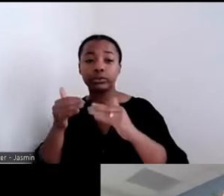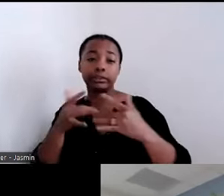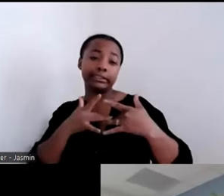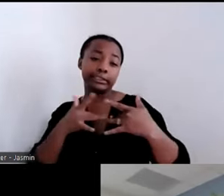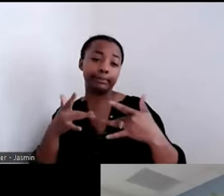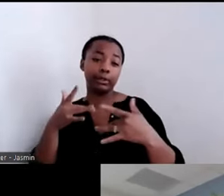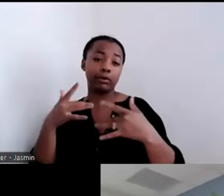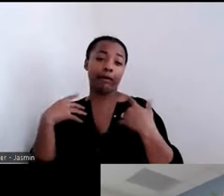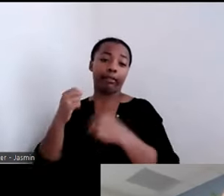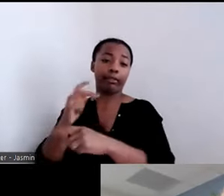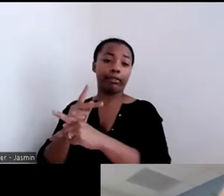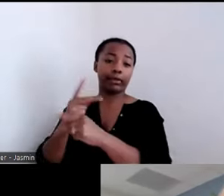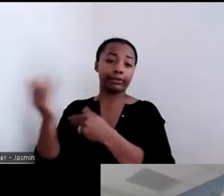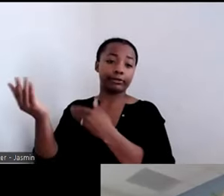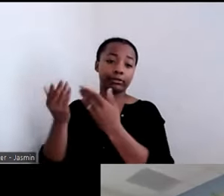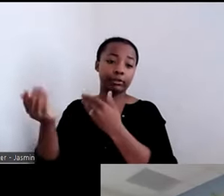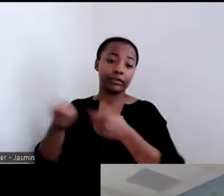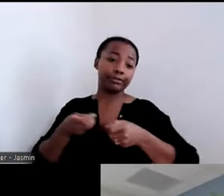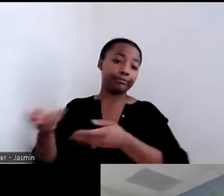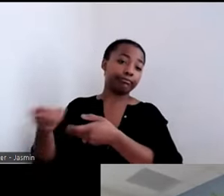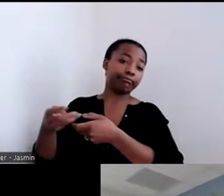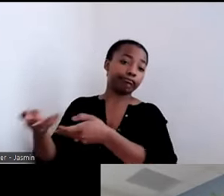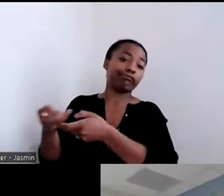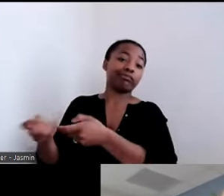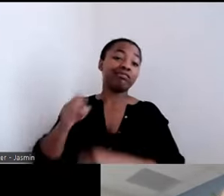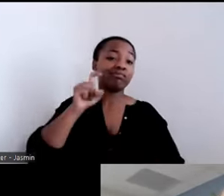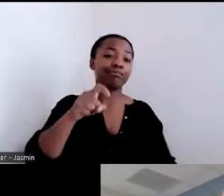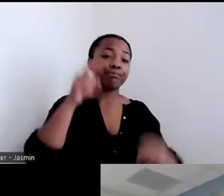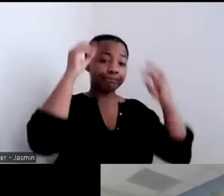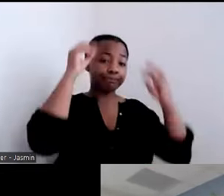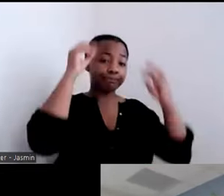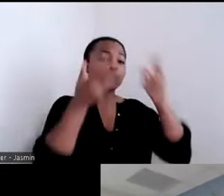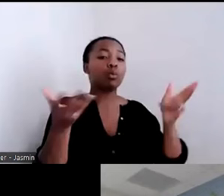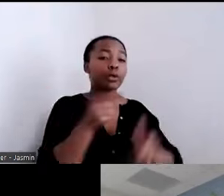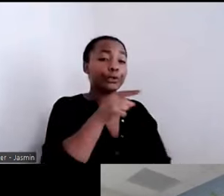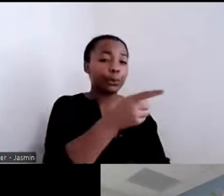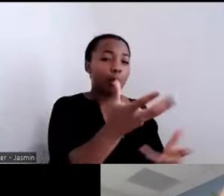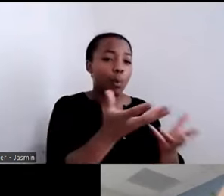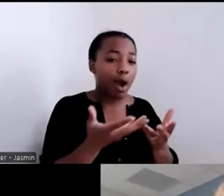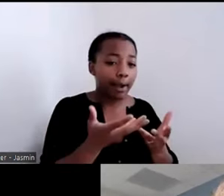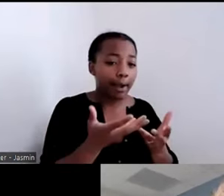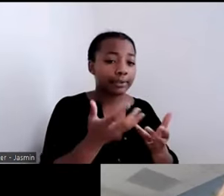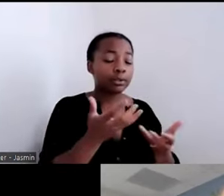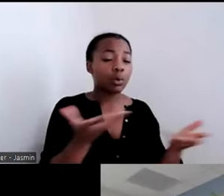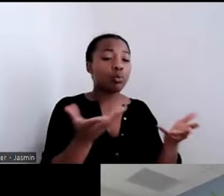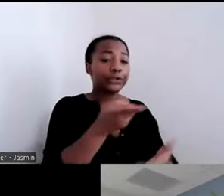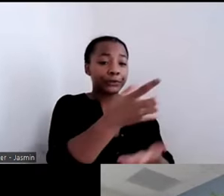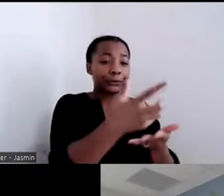people want for themselves, what they deserve, what Olmstead had mandated in setting up your